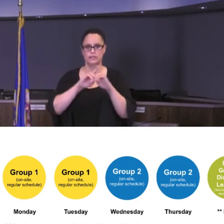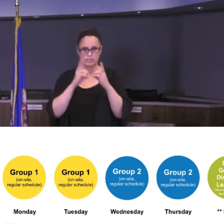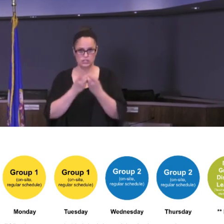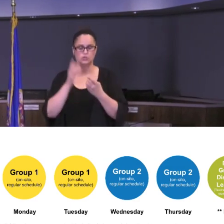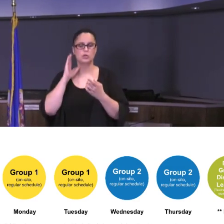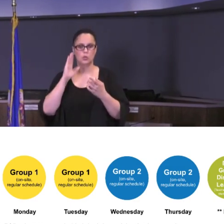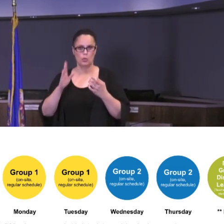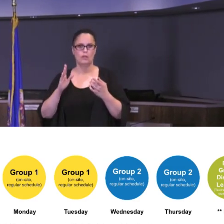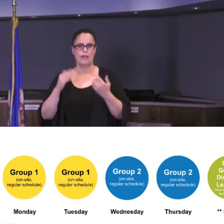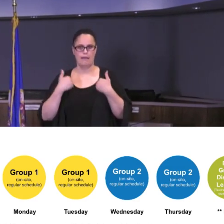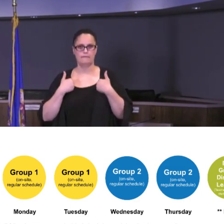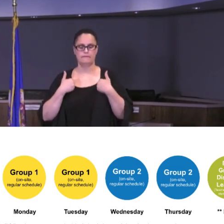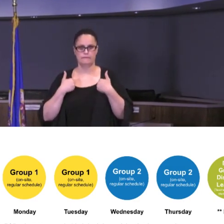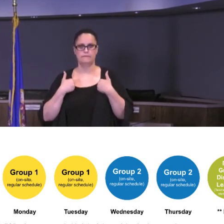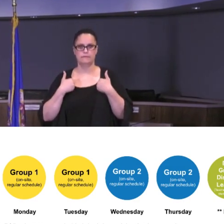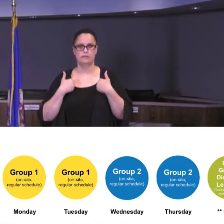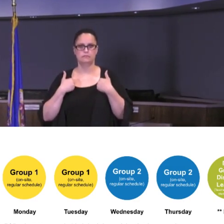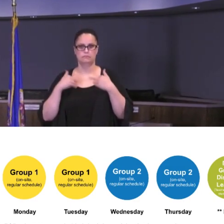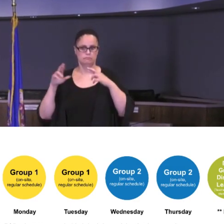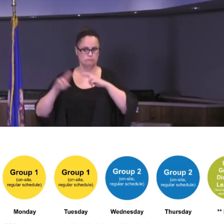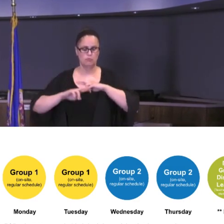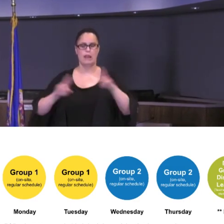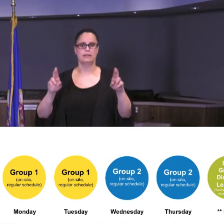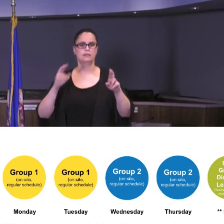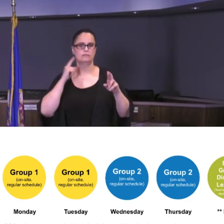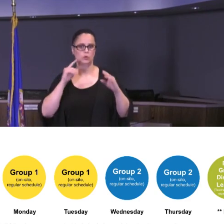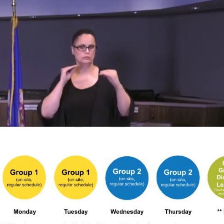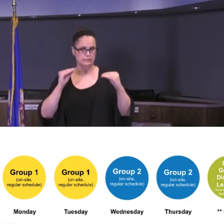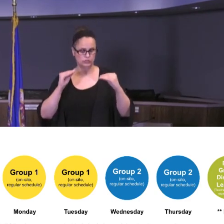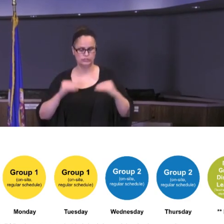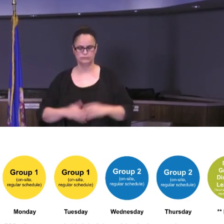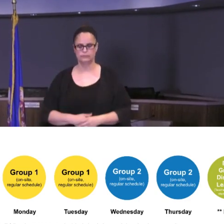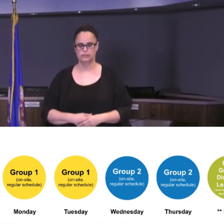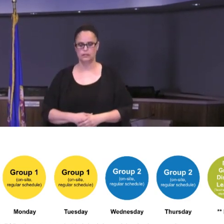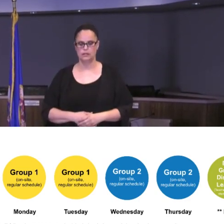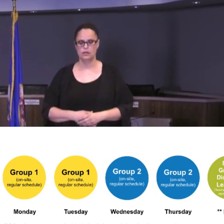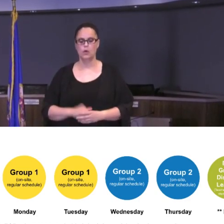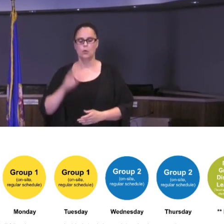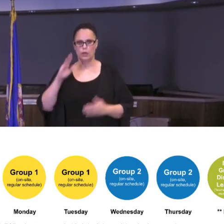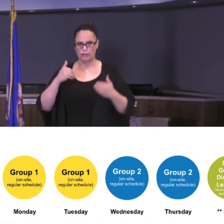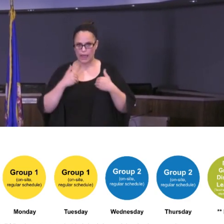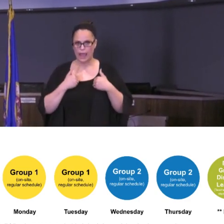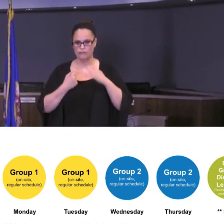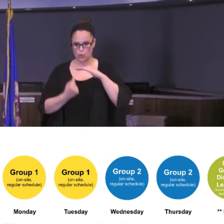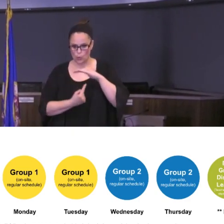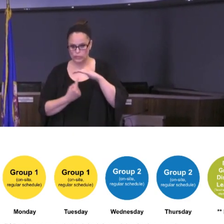This method of planning will lead us to be ready for quarantine periods for individual cases, classes and